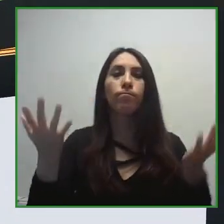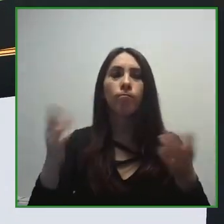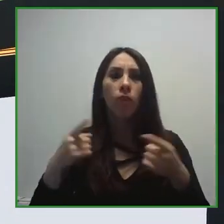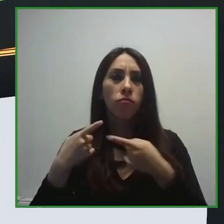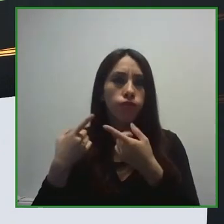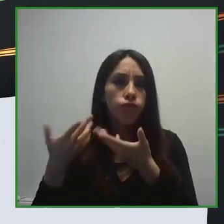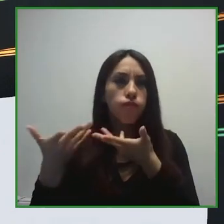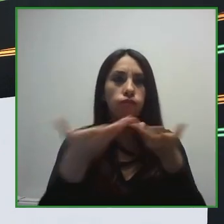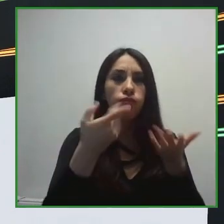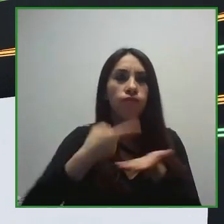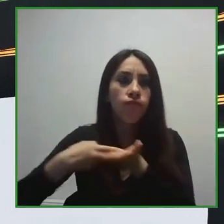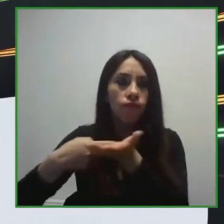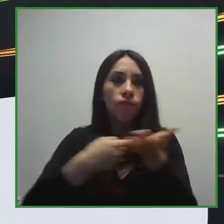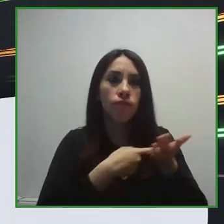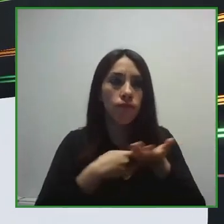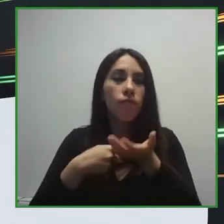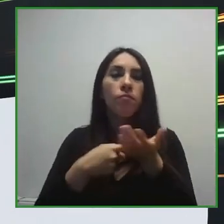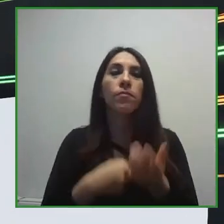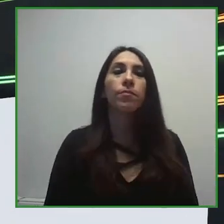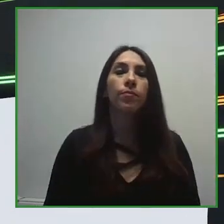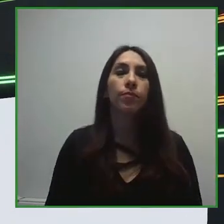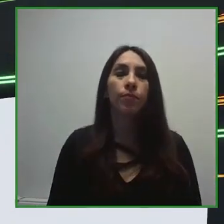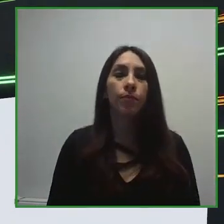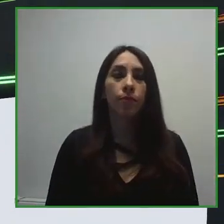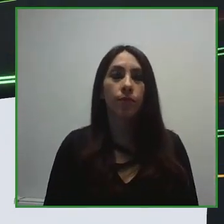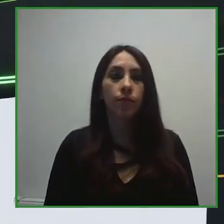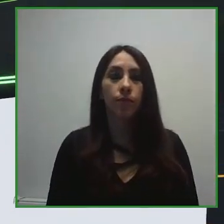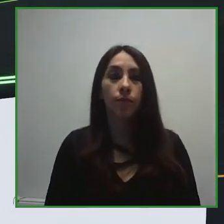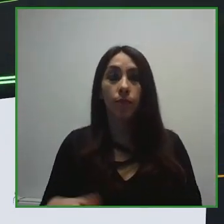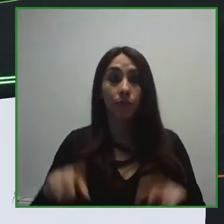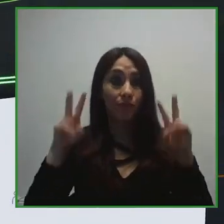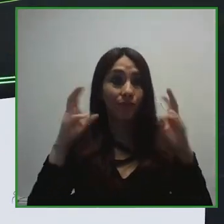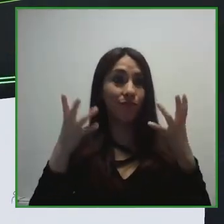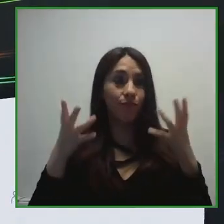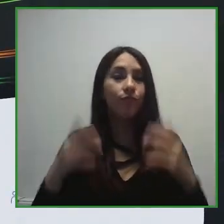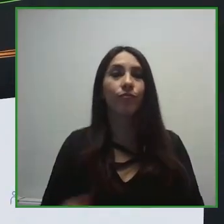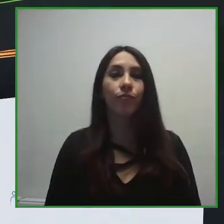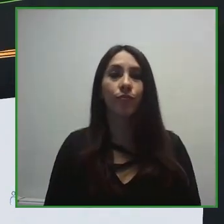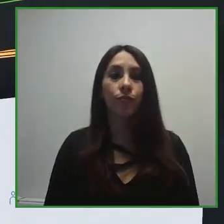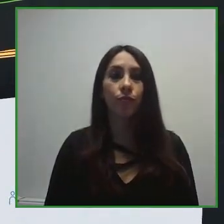A senior expert in disability and inclusion at the Directorate General